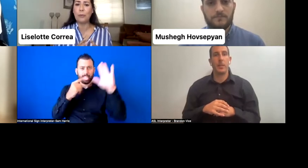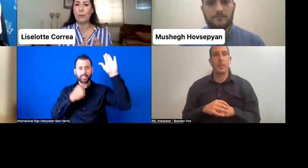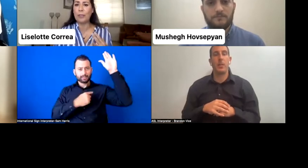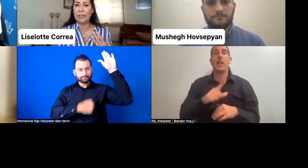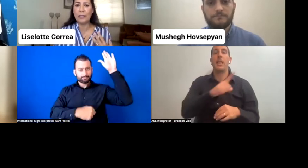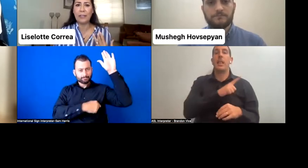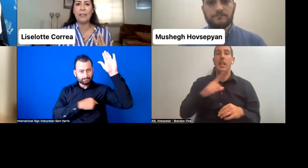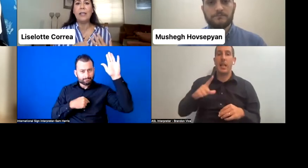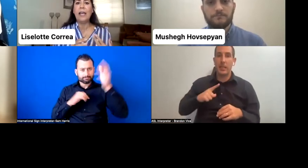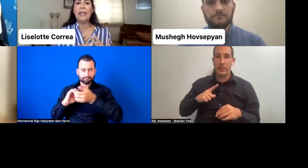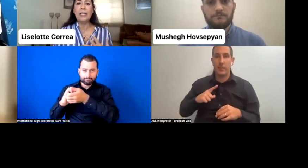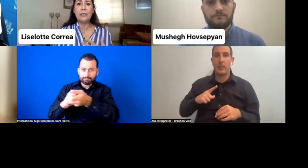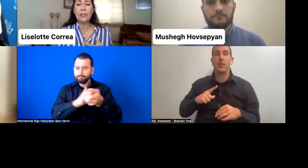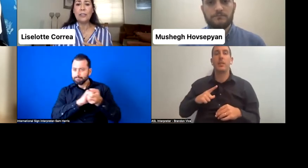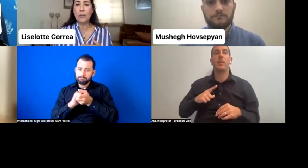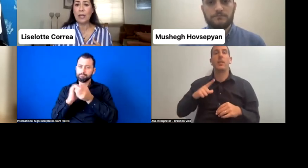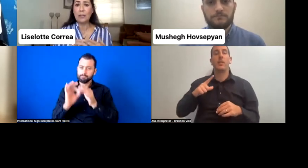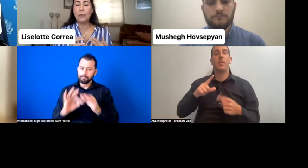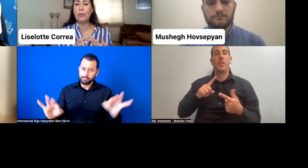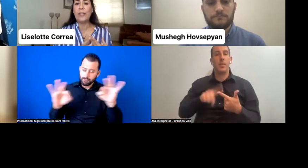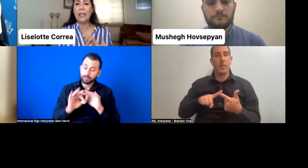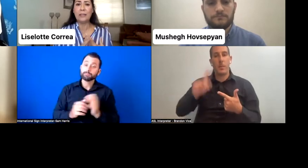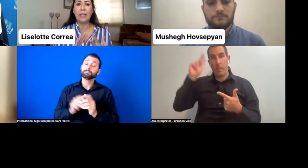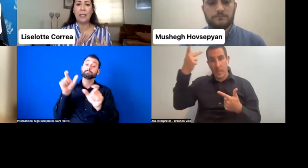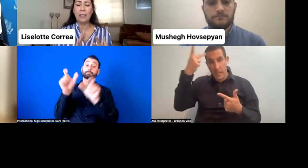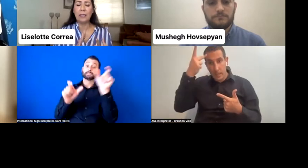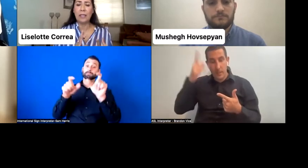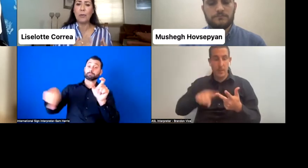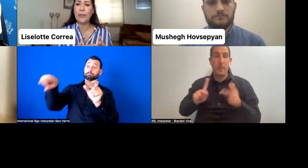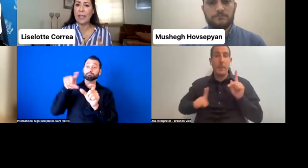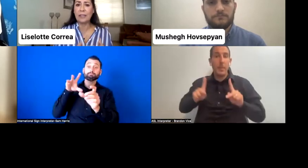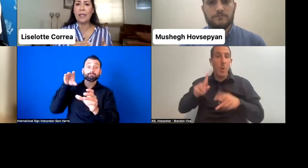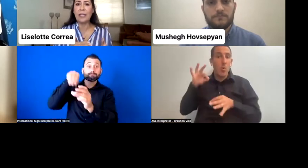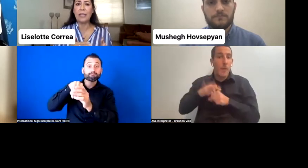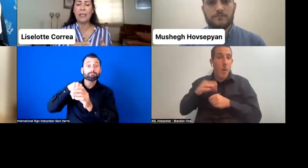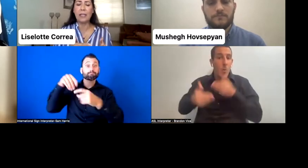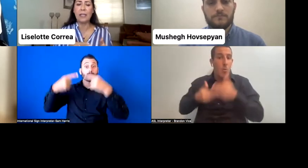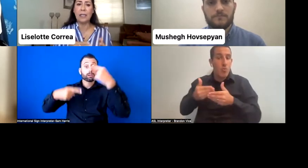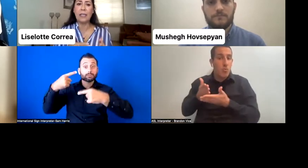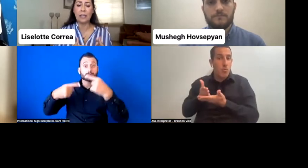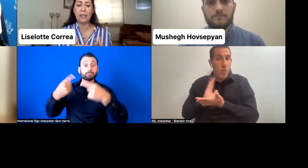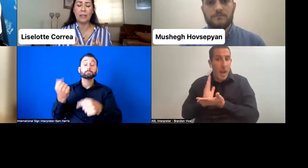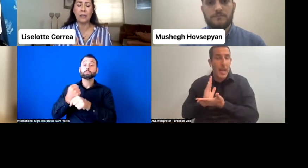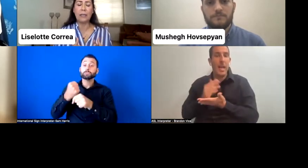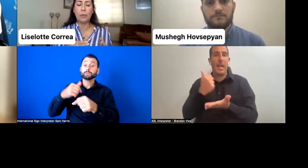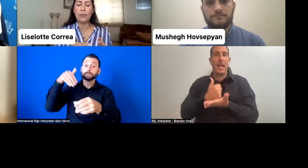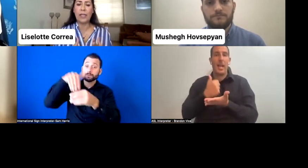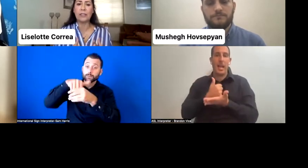for political and electoral rights protect-- that protects-- and that protects